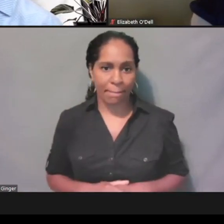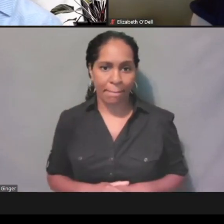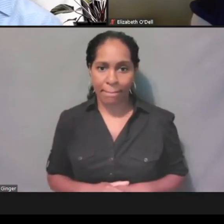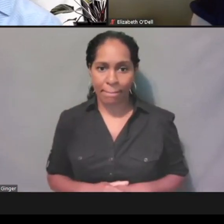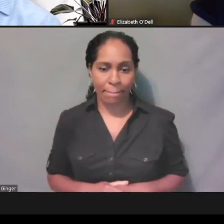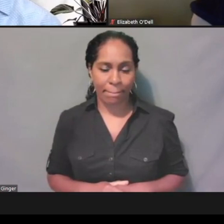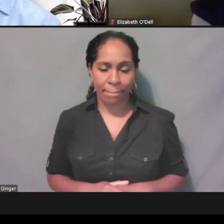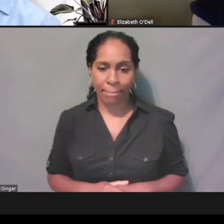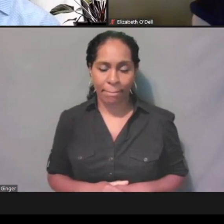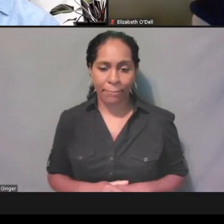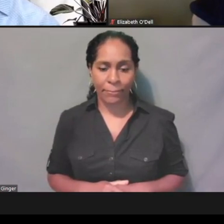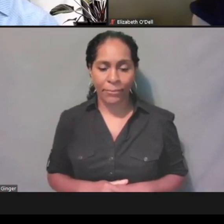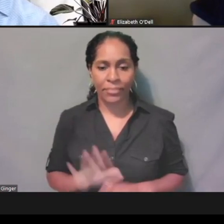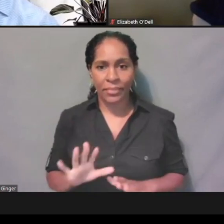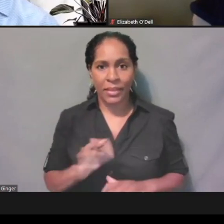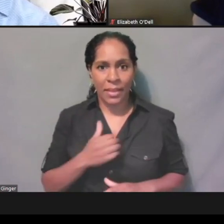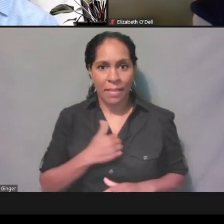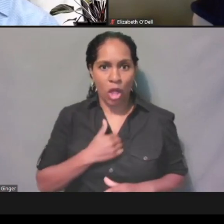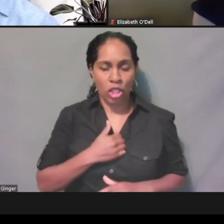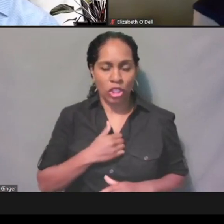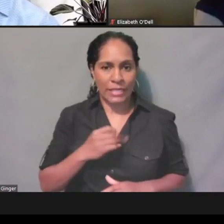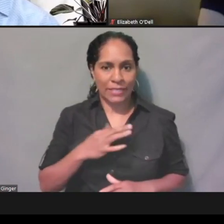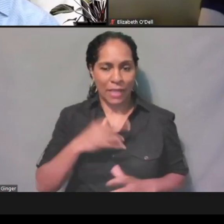And I apologize if I misunderstood the question.